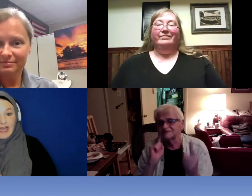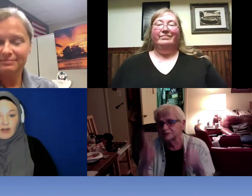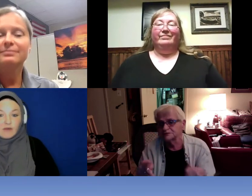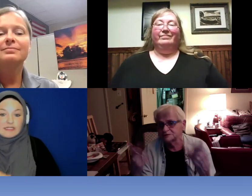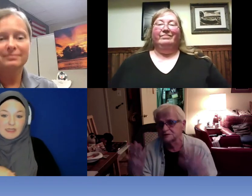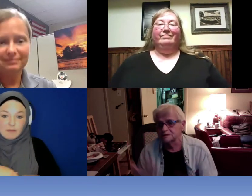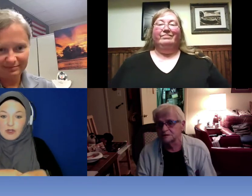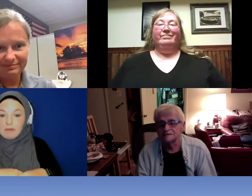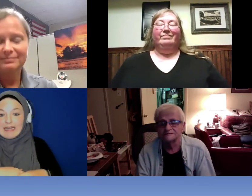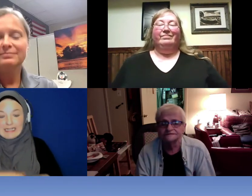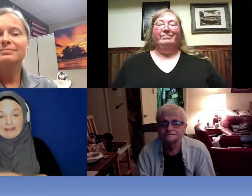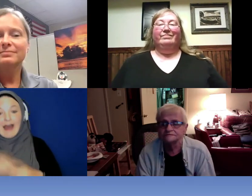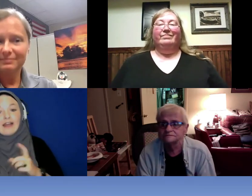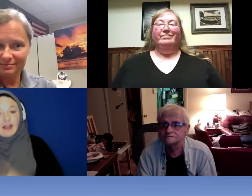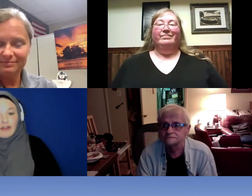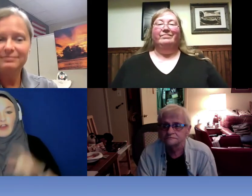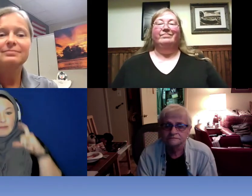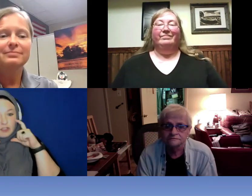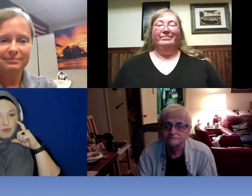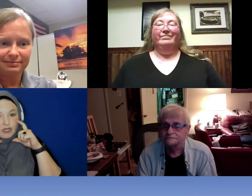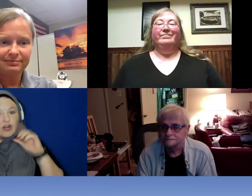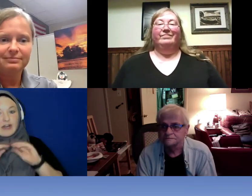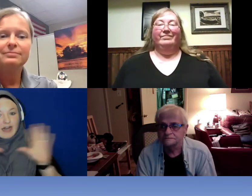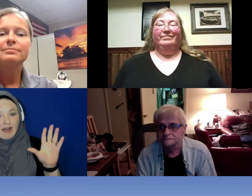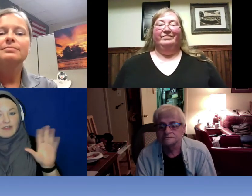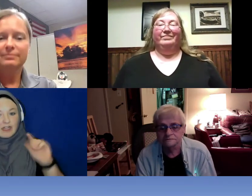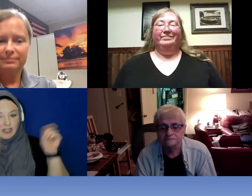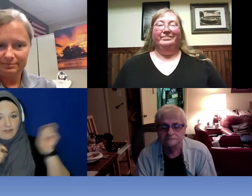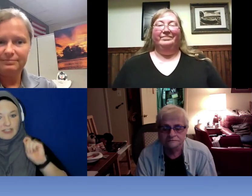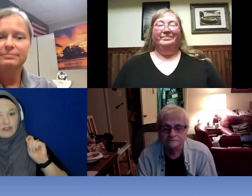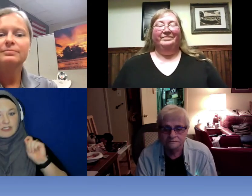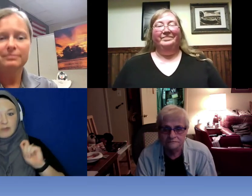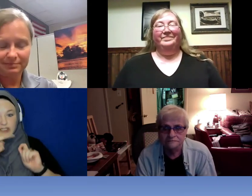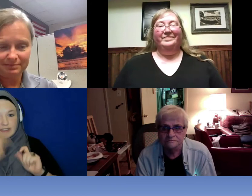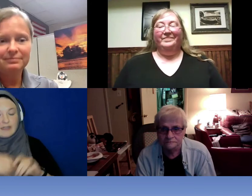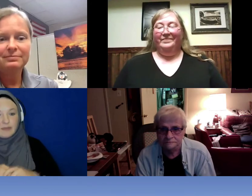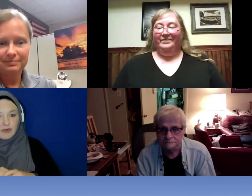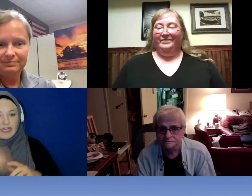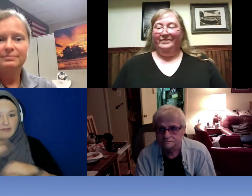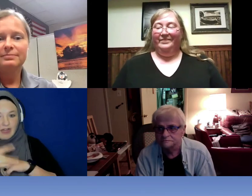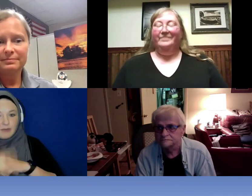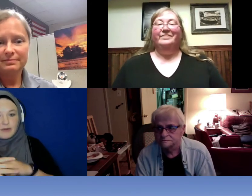encounter someone who need that they could put it on they could have the clear face cheeld and lipreading available. >> Reanna